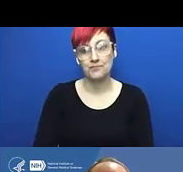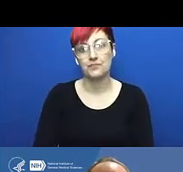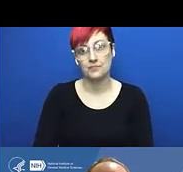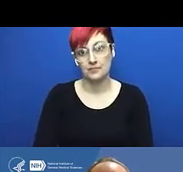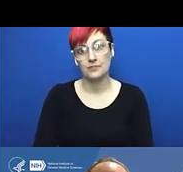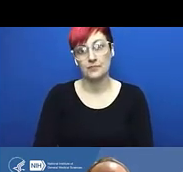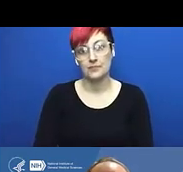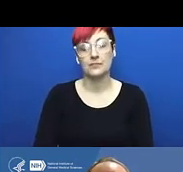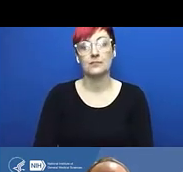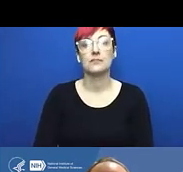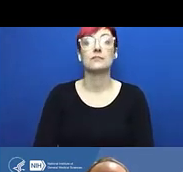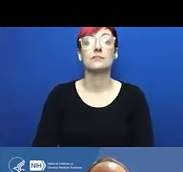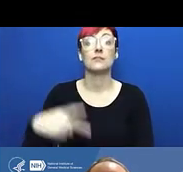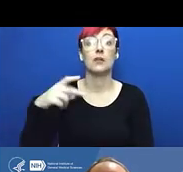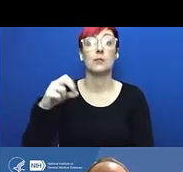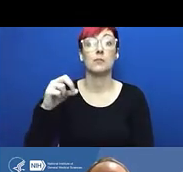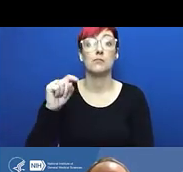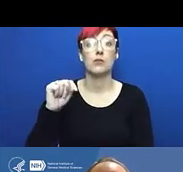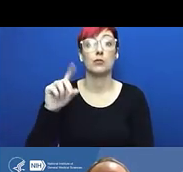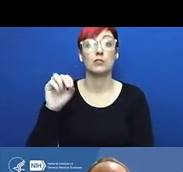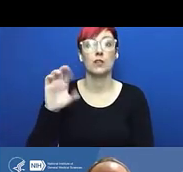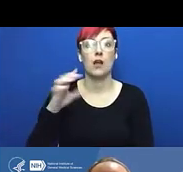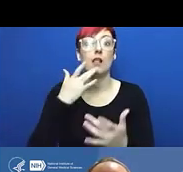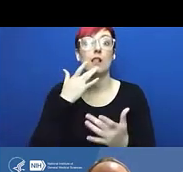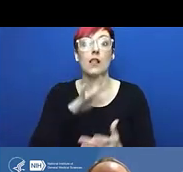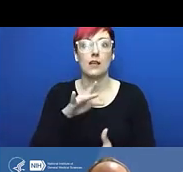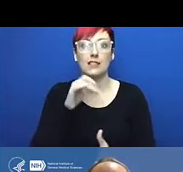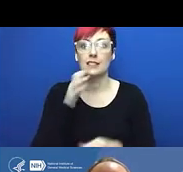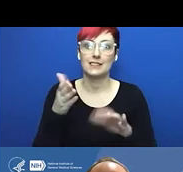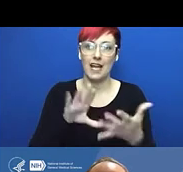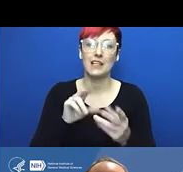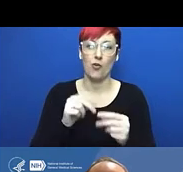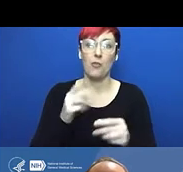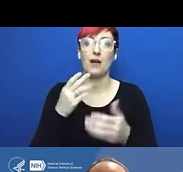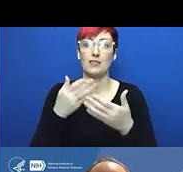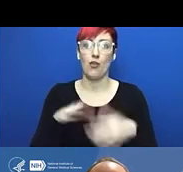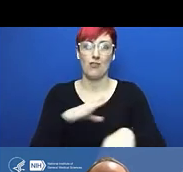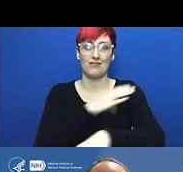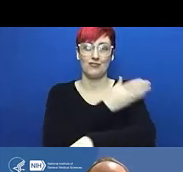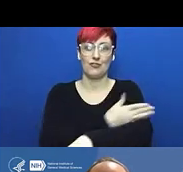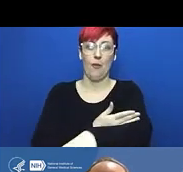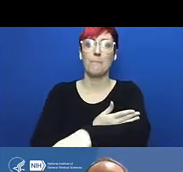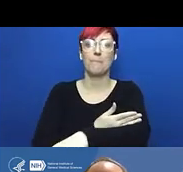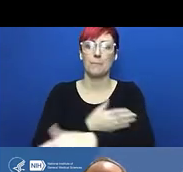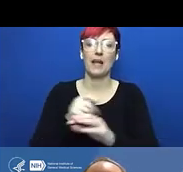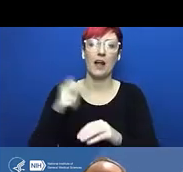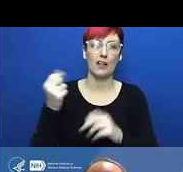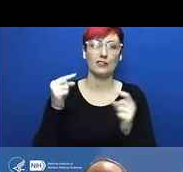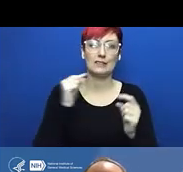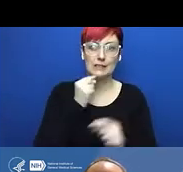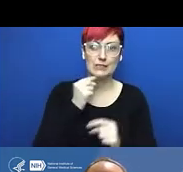and looking forward to your questions. I wanted to tell you a little bit about our thinking recently